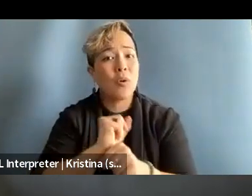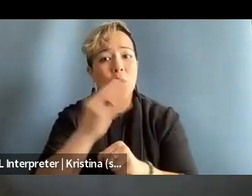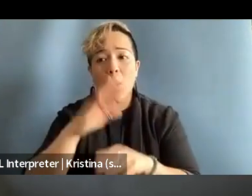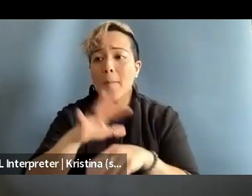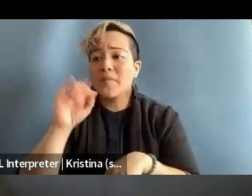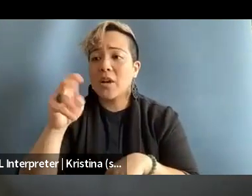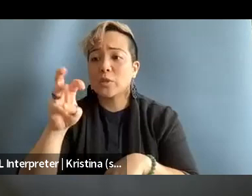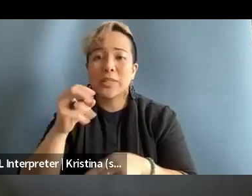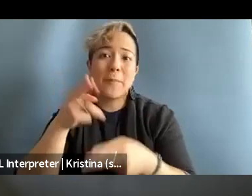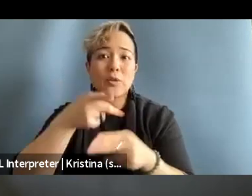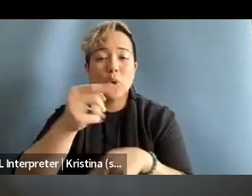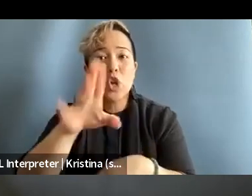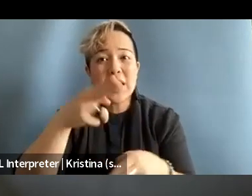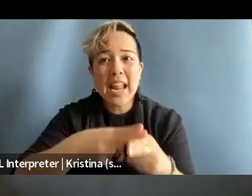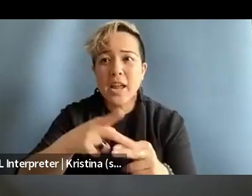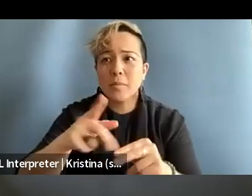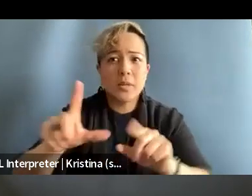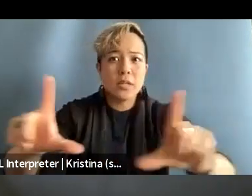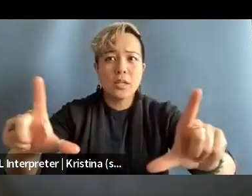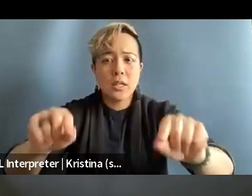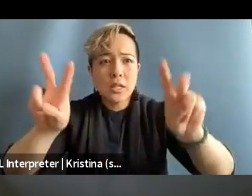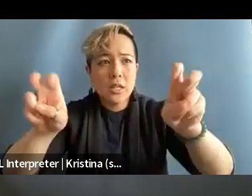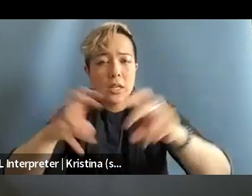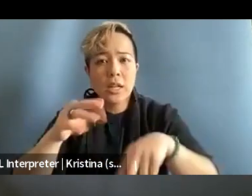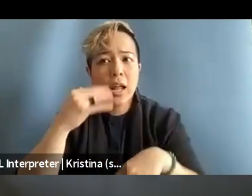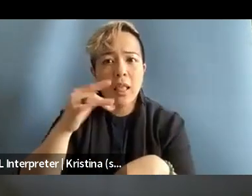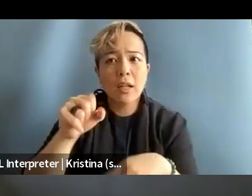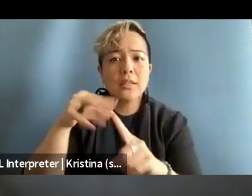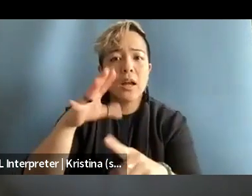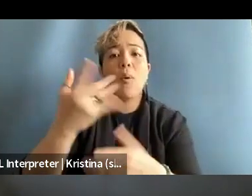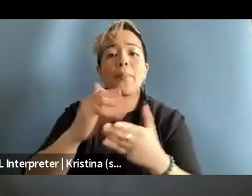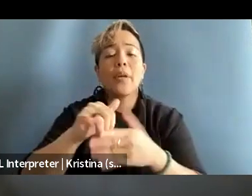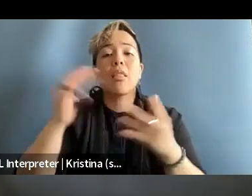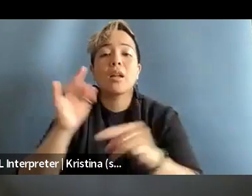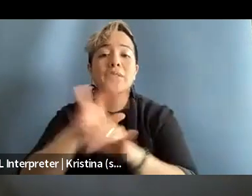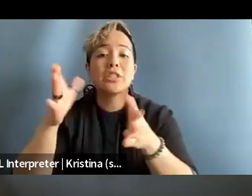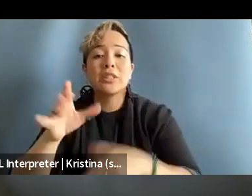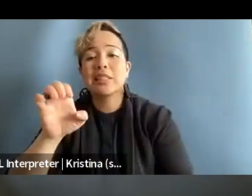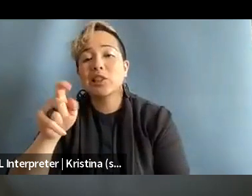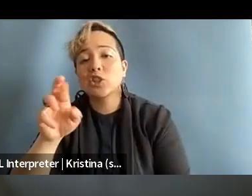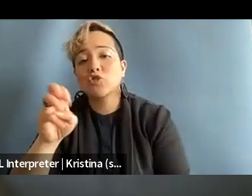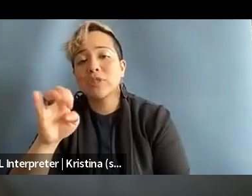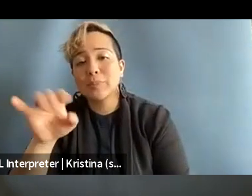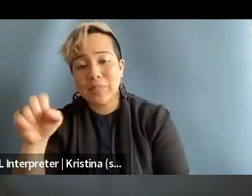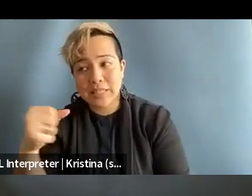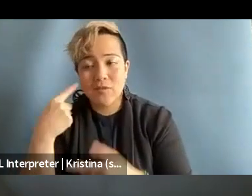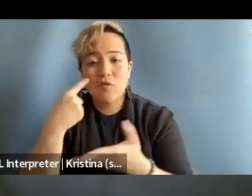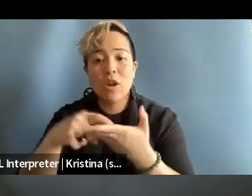and mentioning you and your name is in headlines. Like one thing that a lot of extremists have recognized is that in order to discredit an institution you need